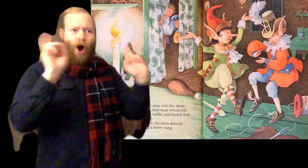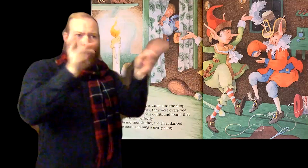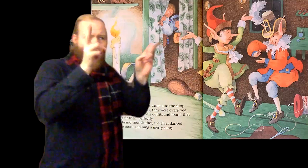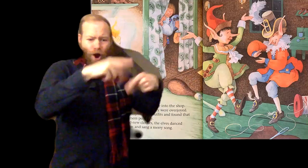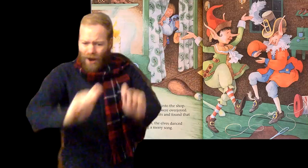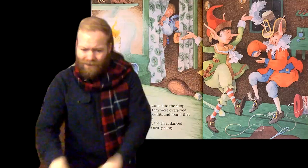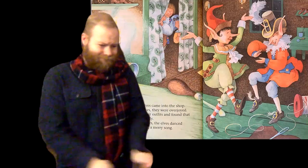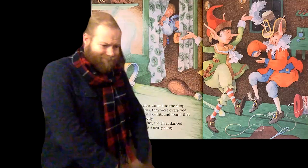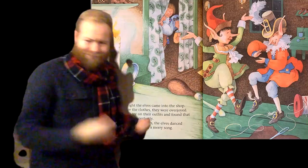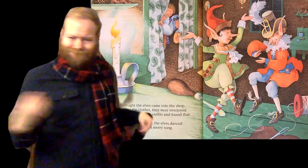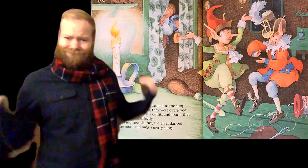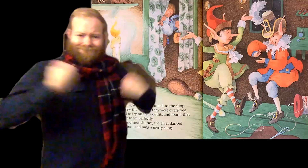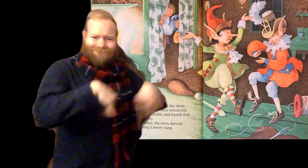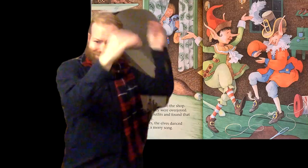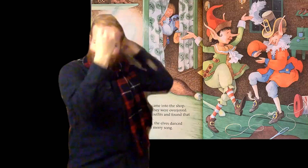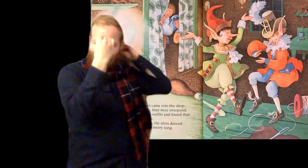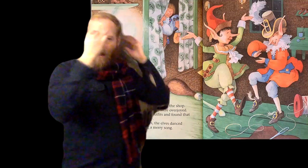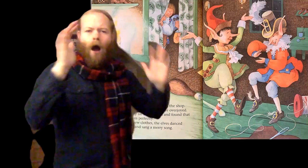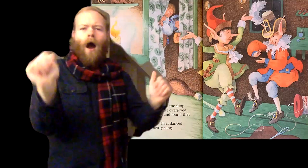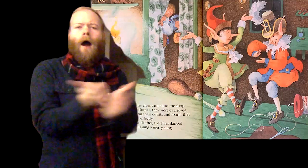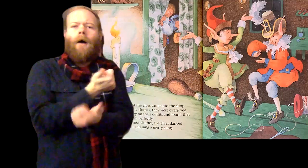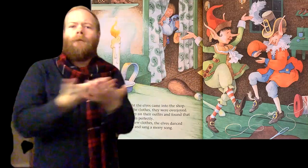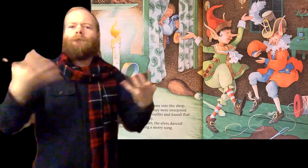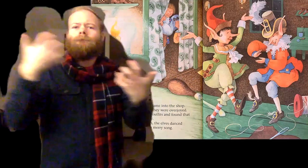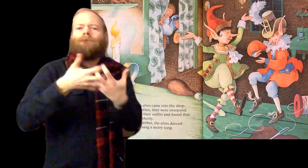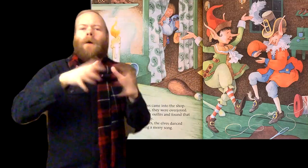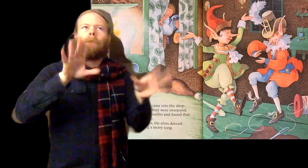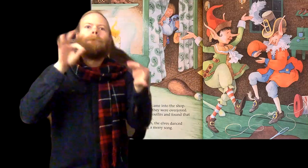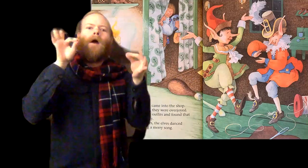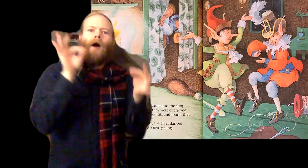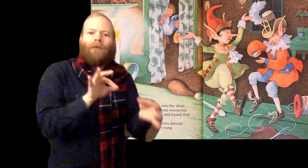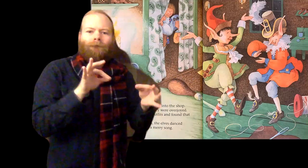They hurried to try on their outfits and found that everything fit them perfectly.